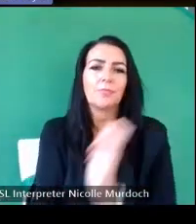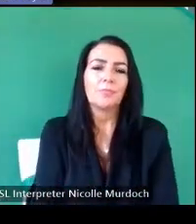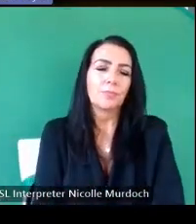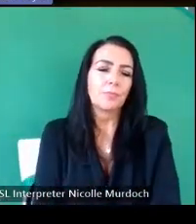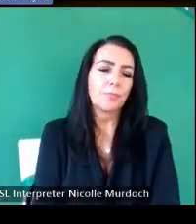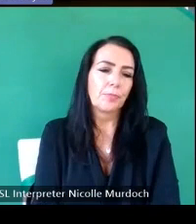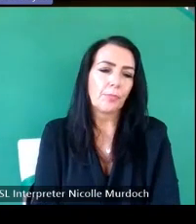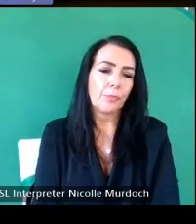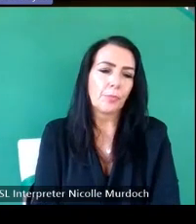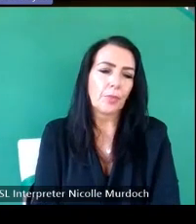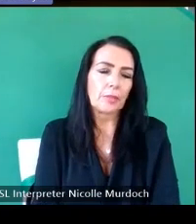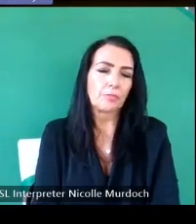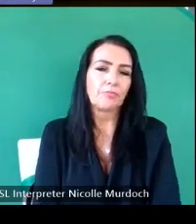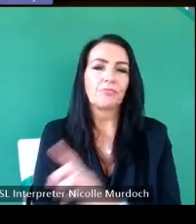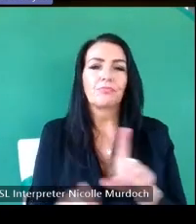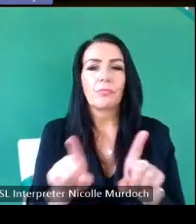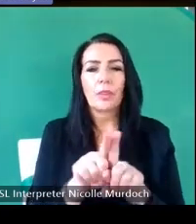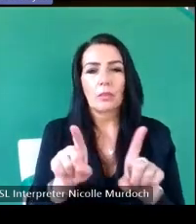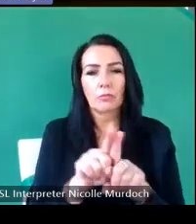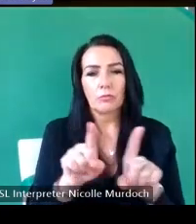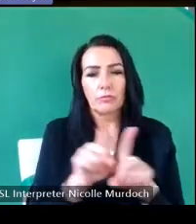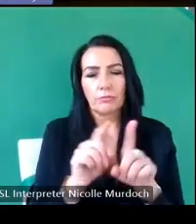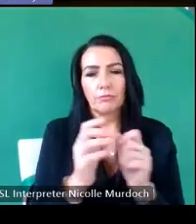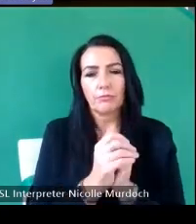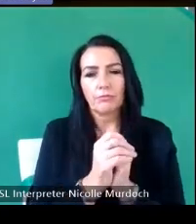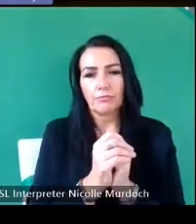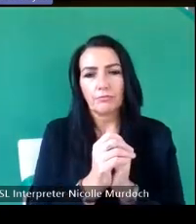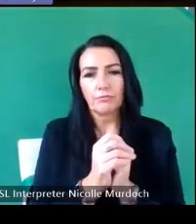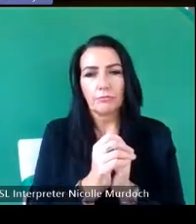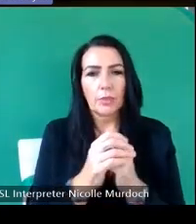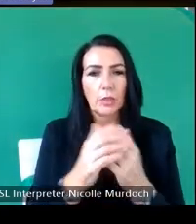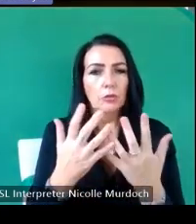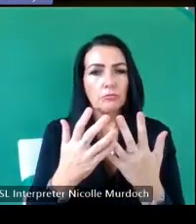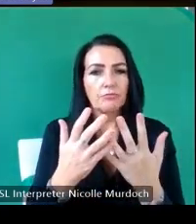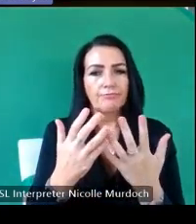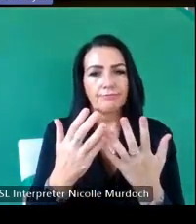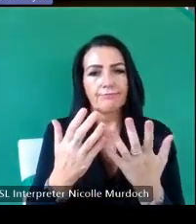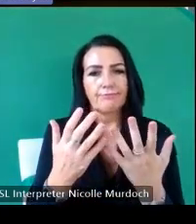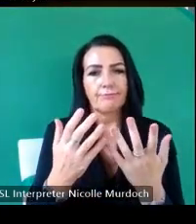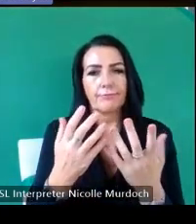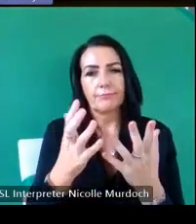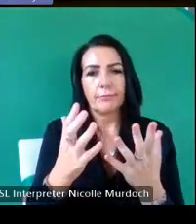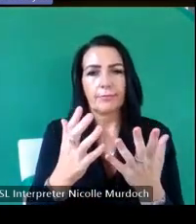um it also tells us about the meability of the workforce and a word of caution here the same